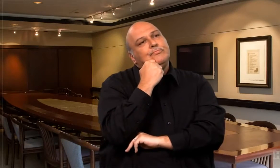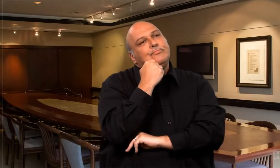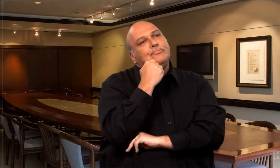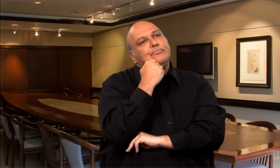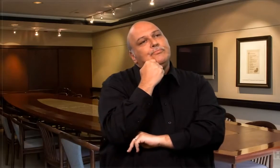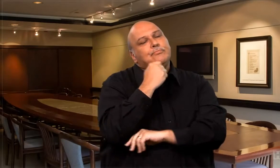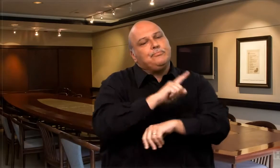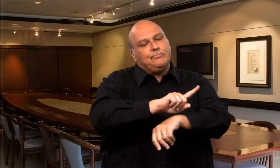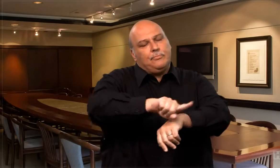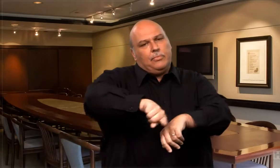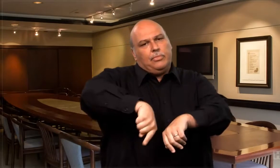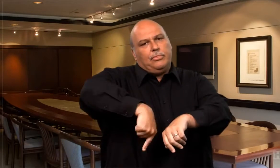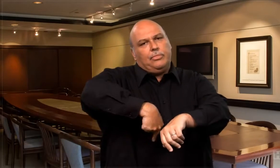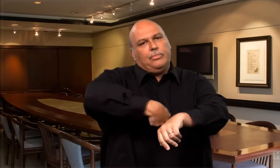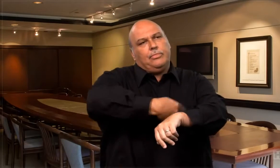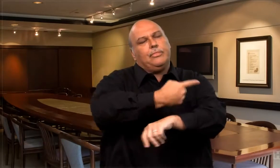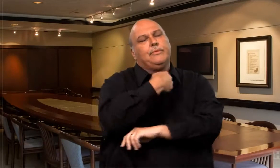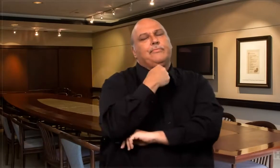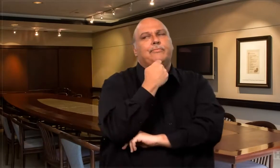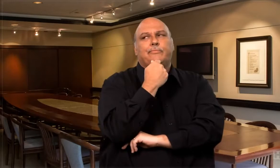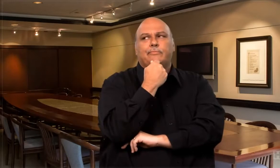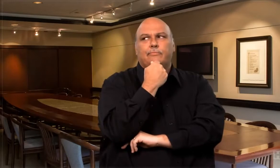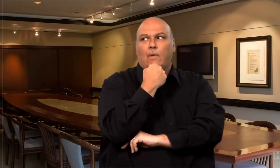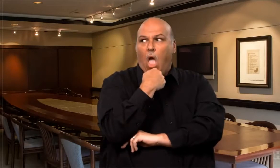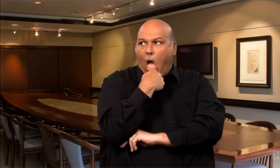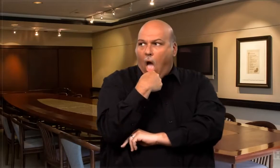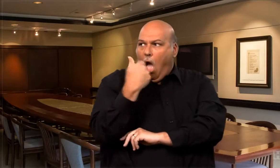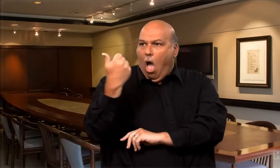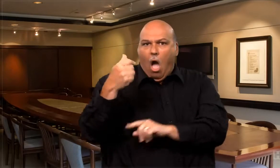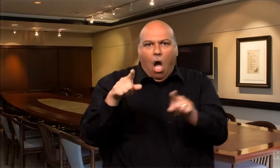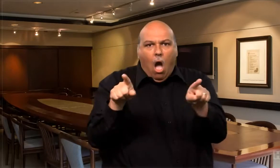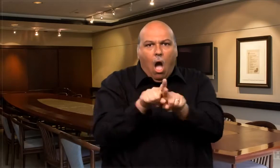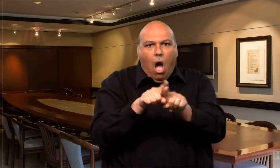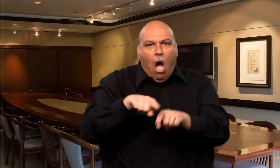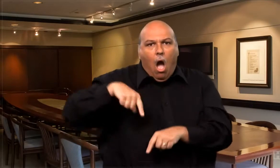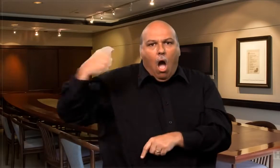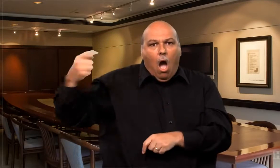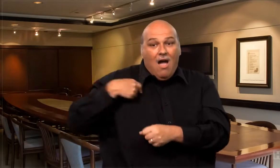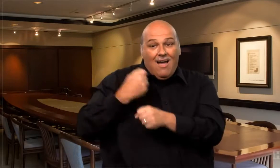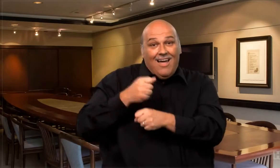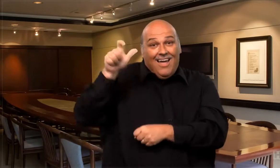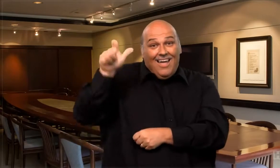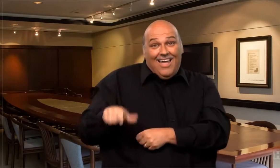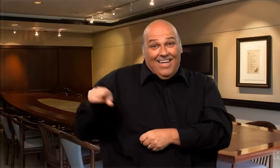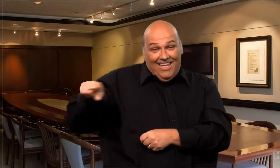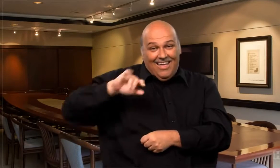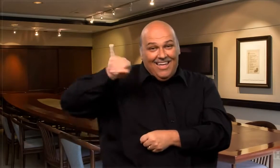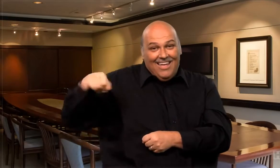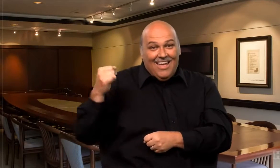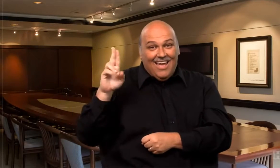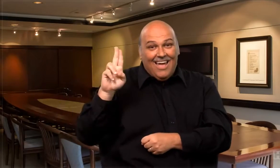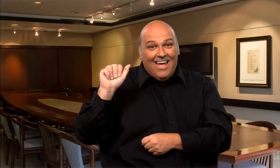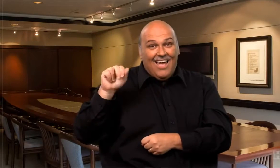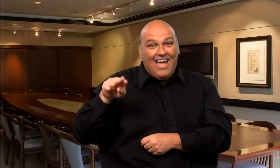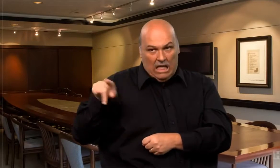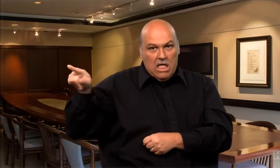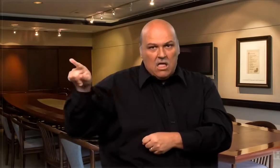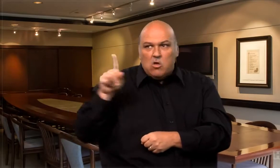when I saw, to my surprise, my co-worker Juan sneak in the room trying to be as inconspicuous as possible to sit down quietly. “Boy is he going to be